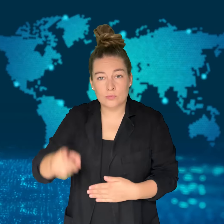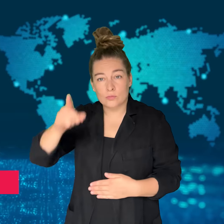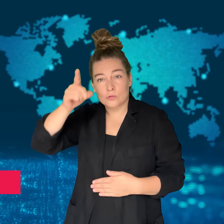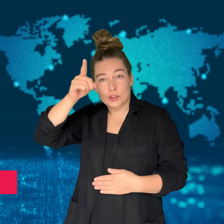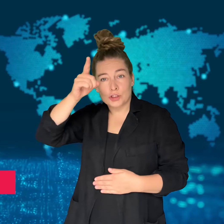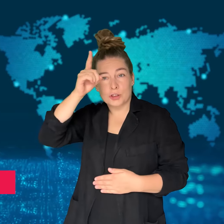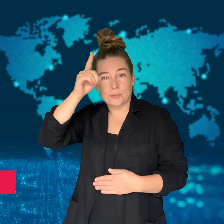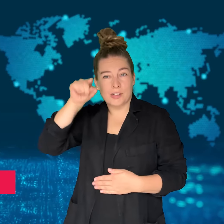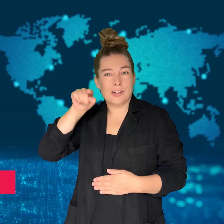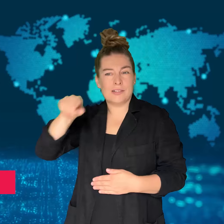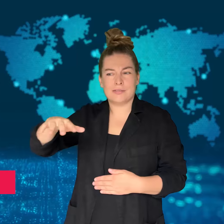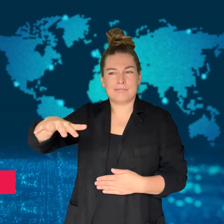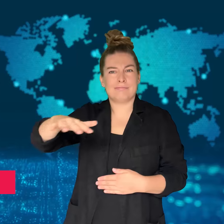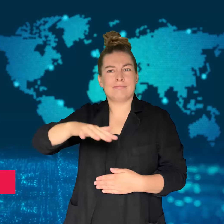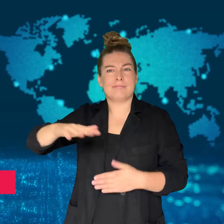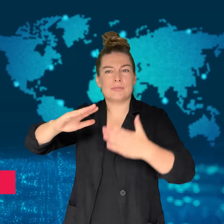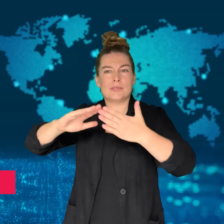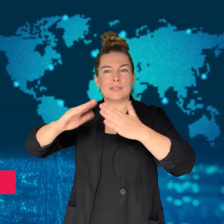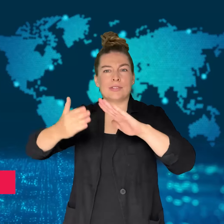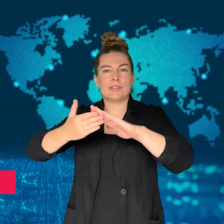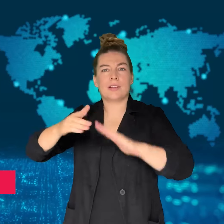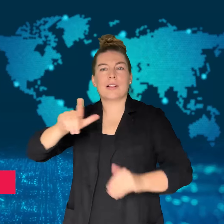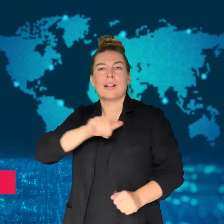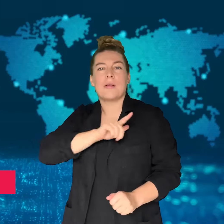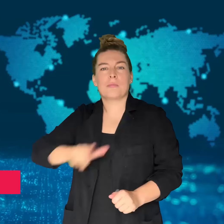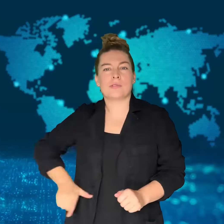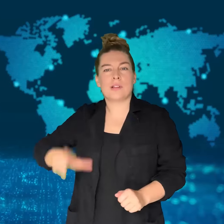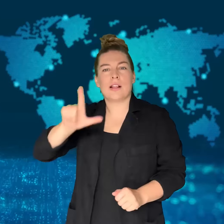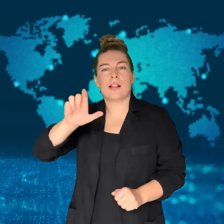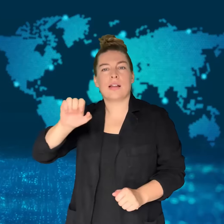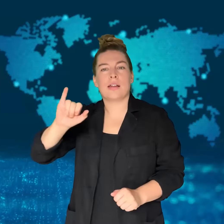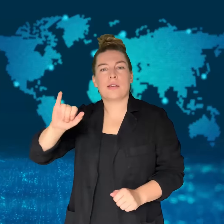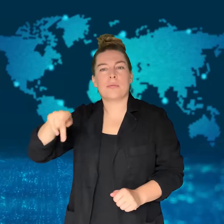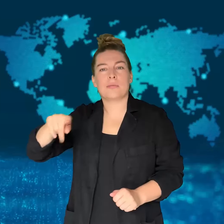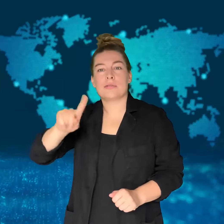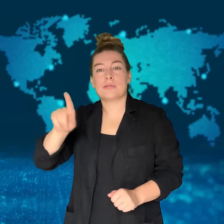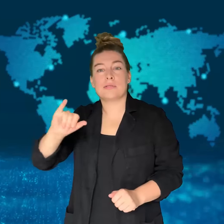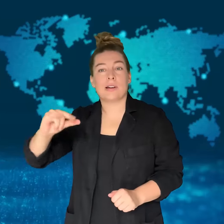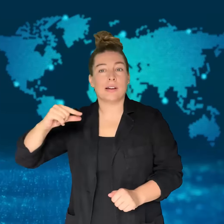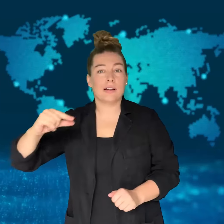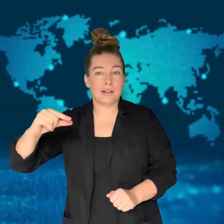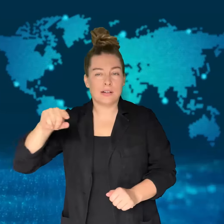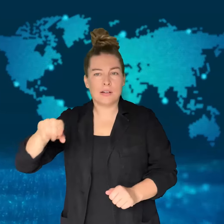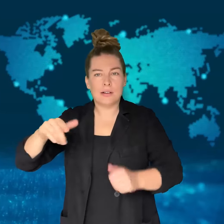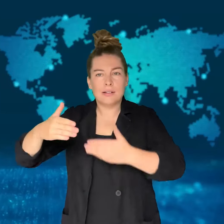[MONIKA]: A ferris wheel at a music festival in Germany caught fire.